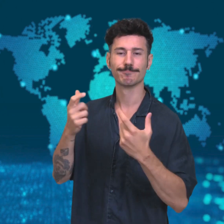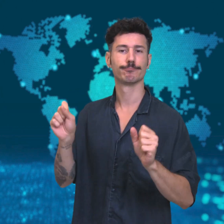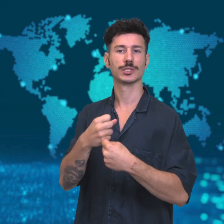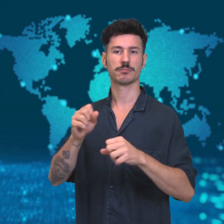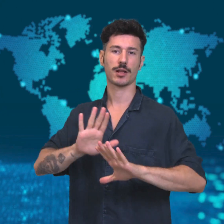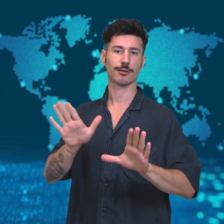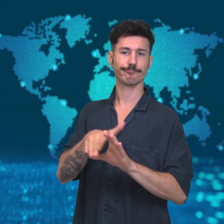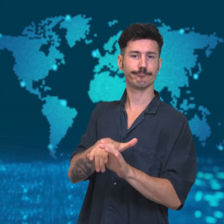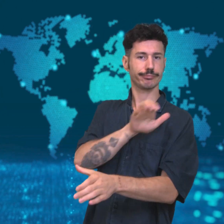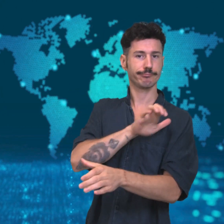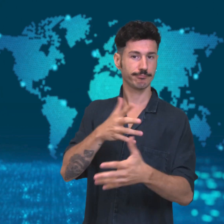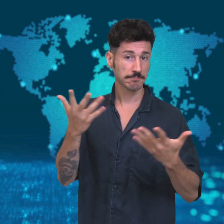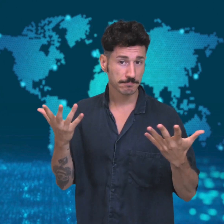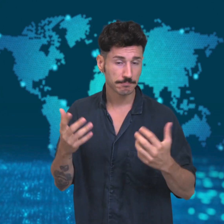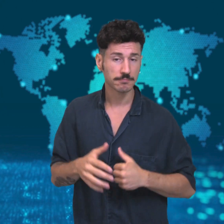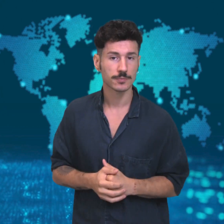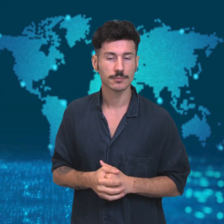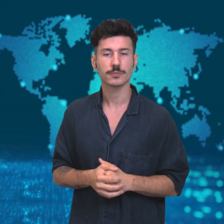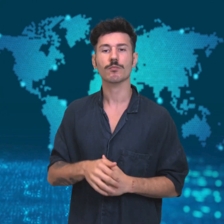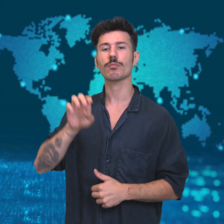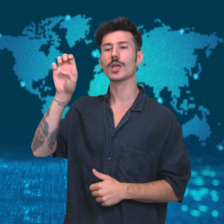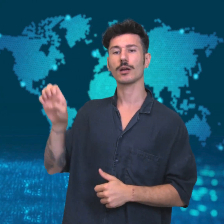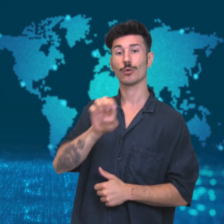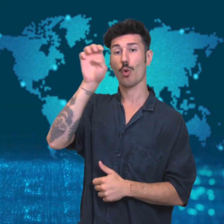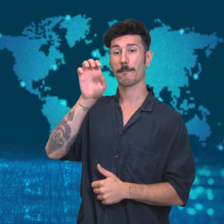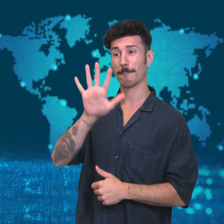insist on an arms embargo deal.